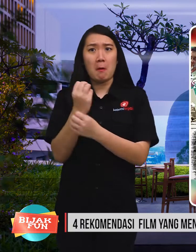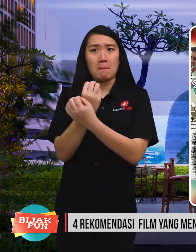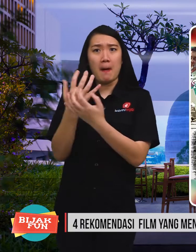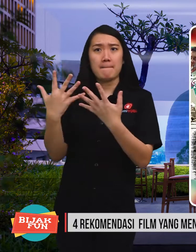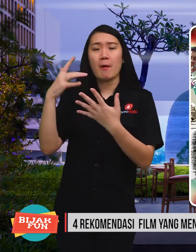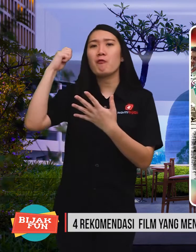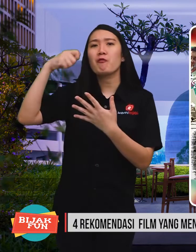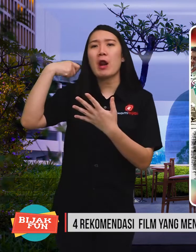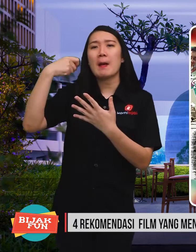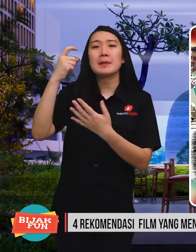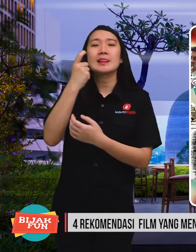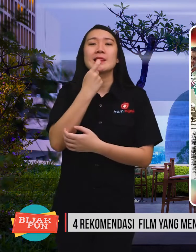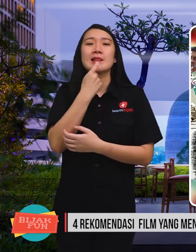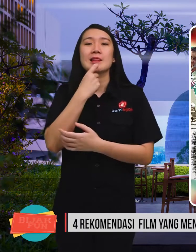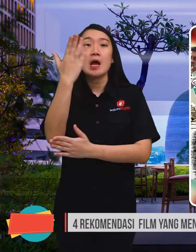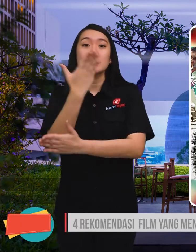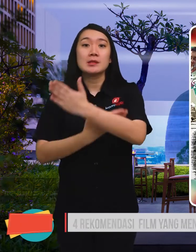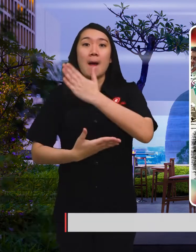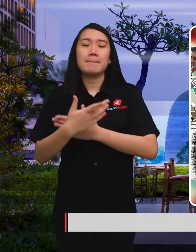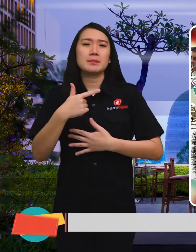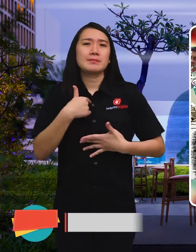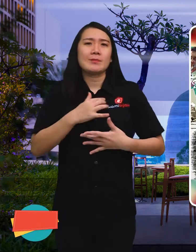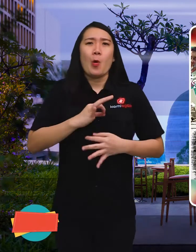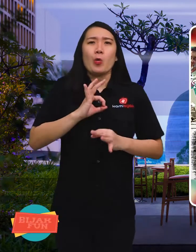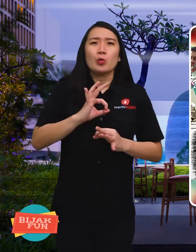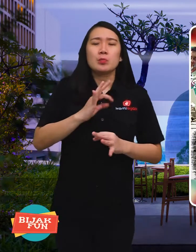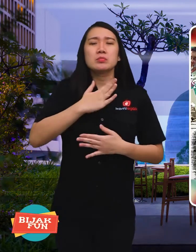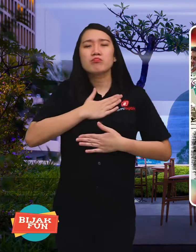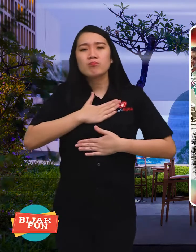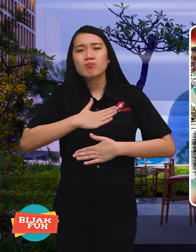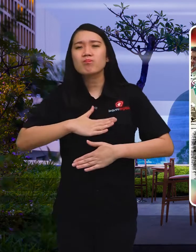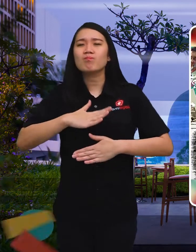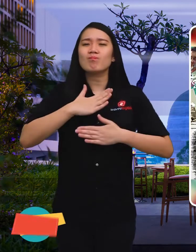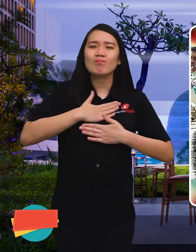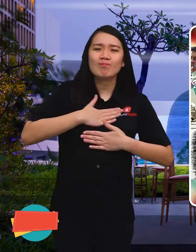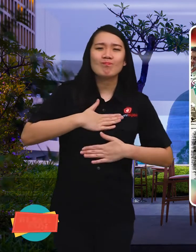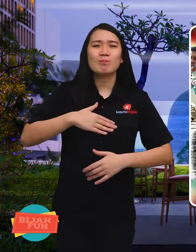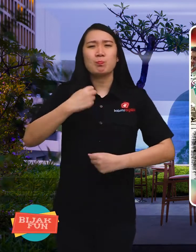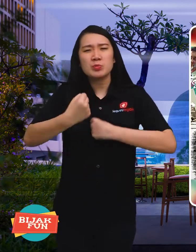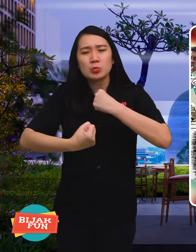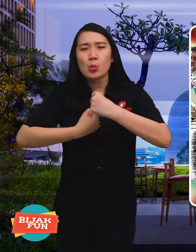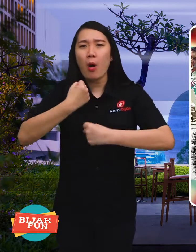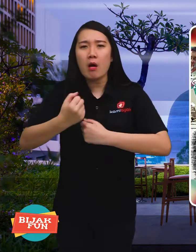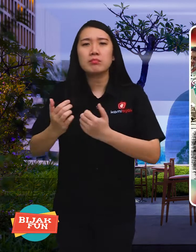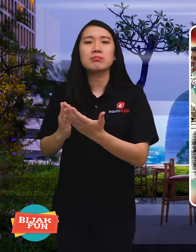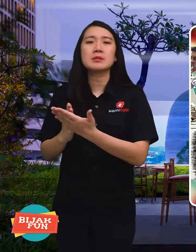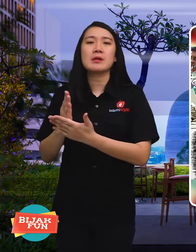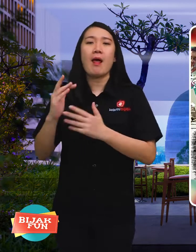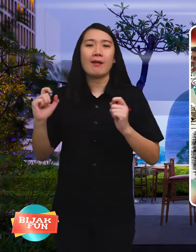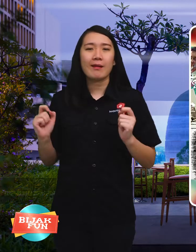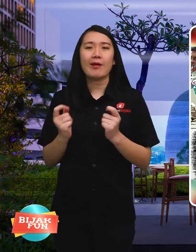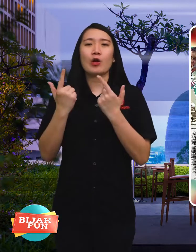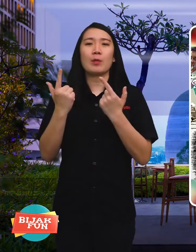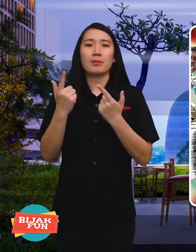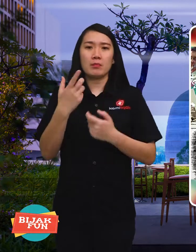Here are some films about optimistic and struggling to live life